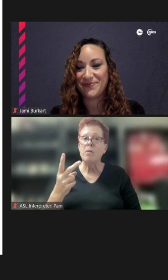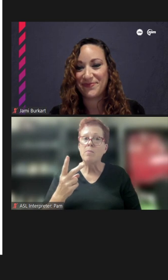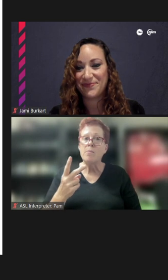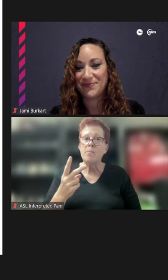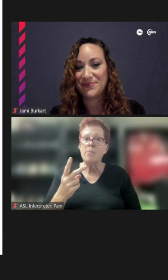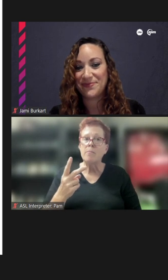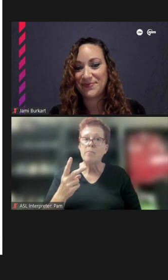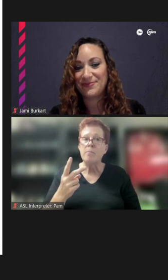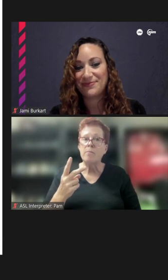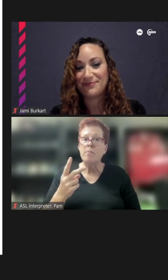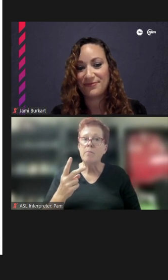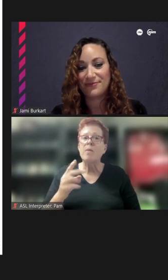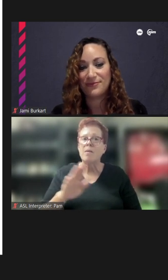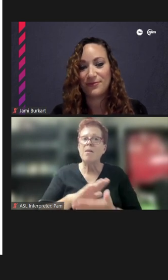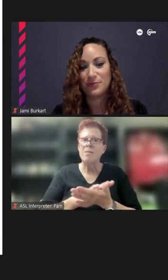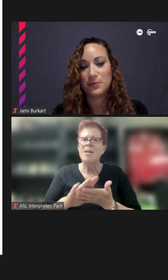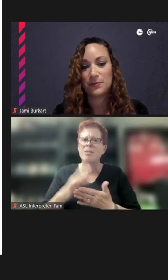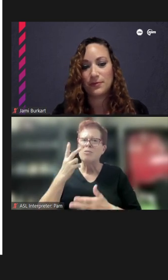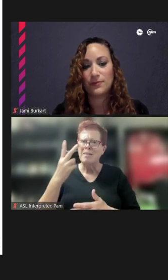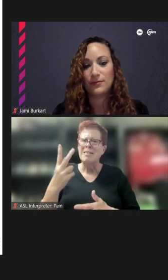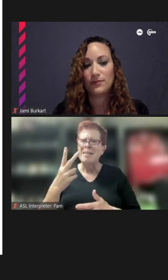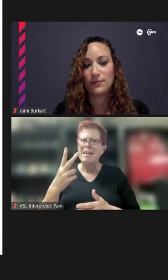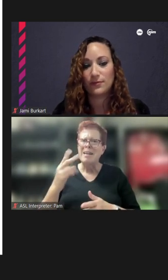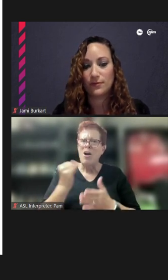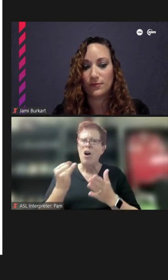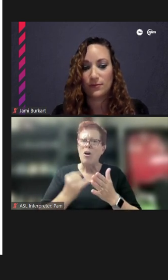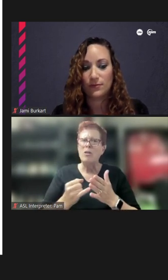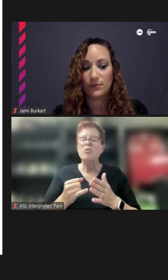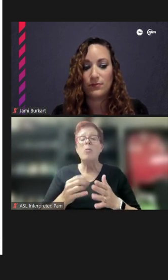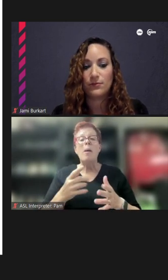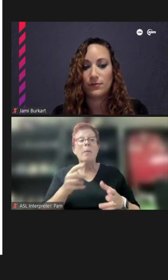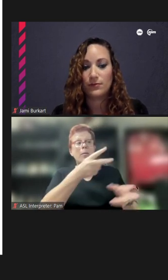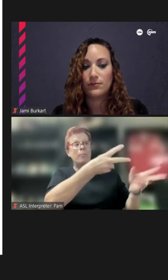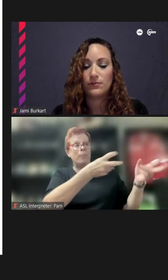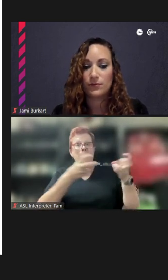it's really nice to see all that, so maybe drawing some inspiration from that or possibly